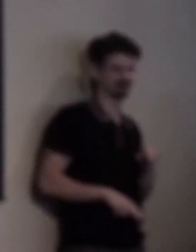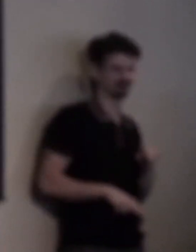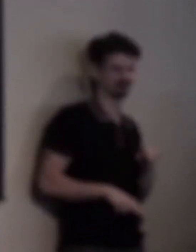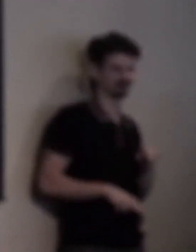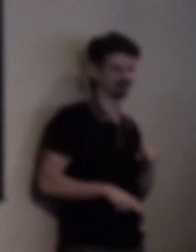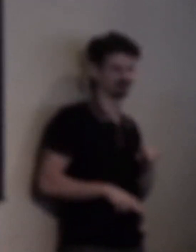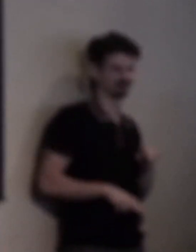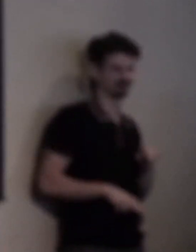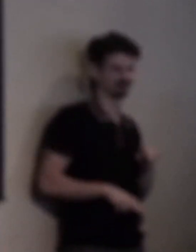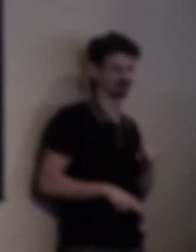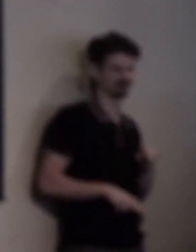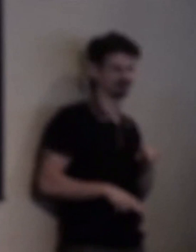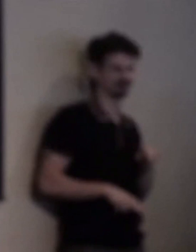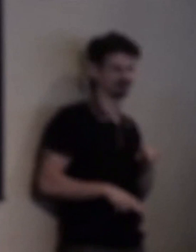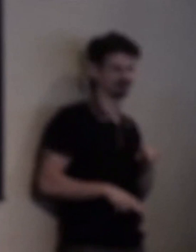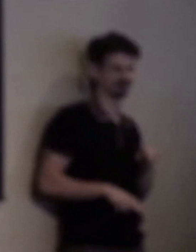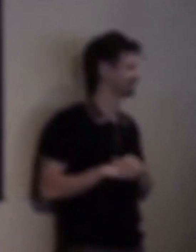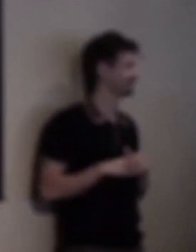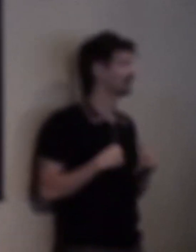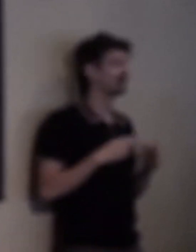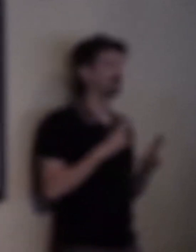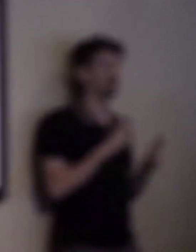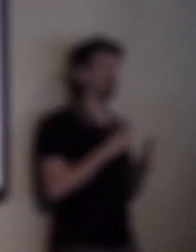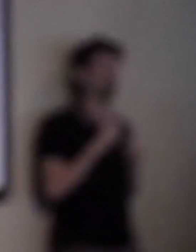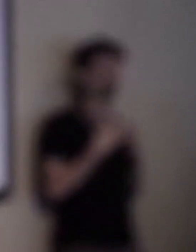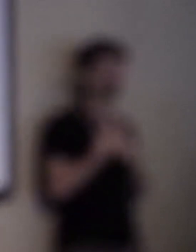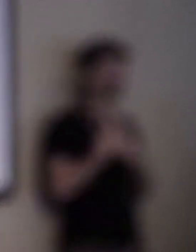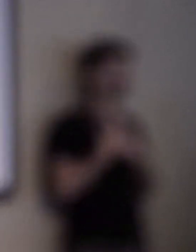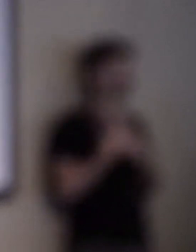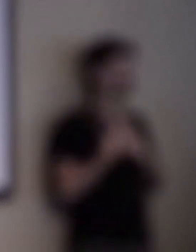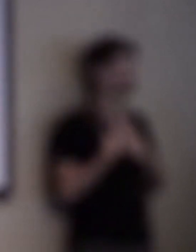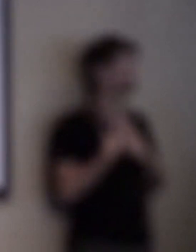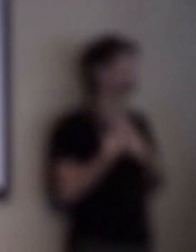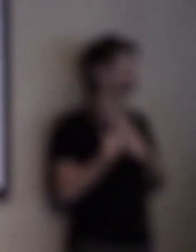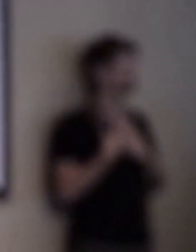And I am honored and really accept the privilege to step into this role